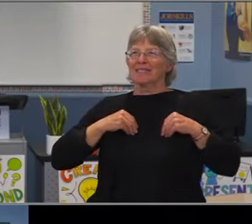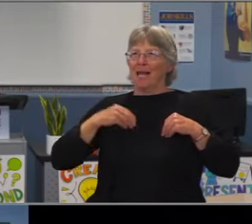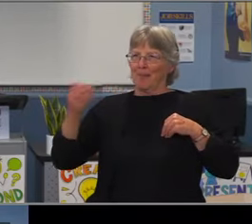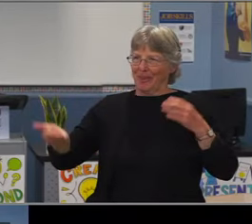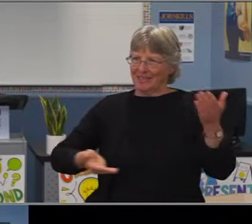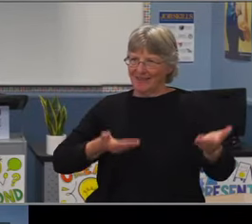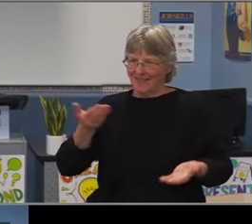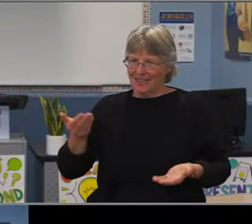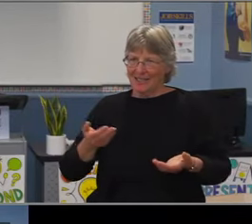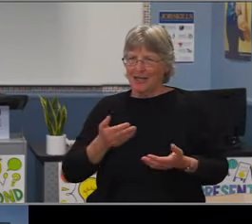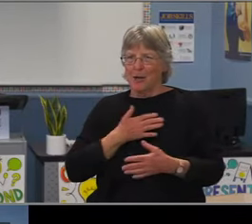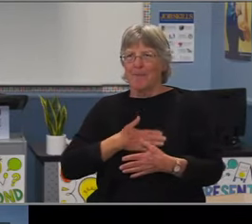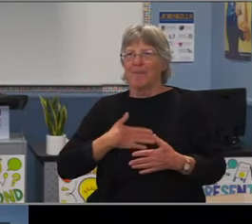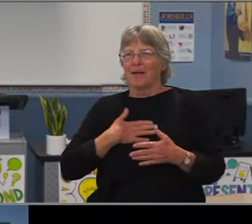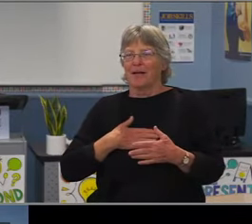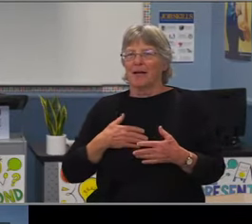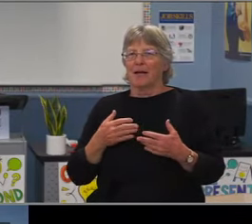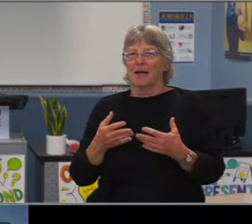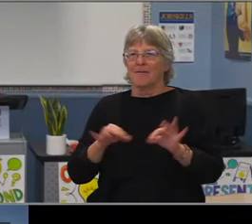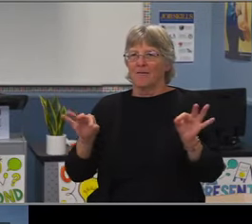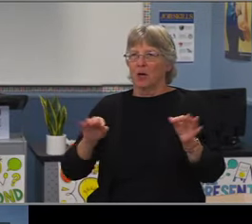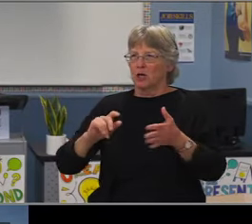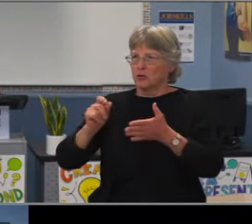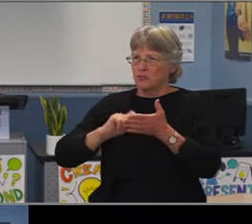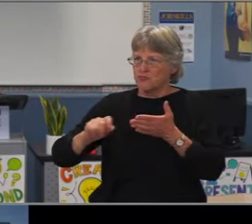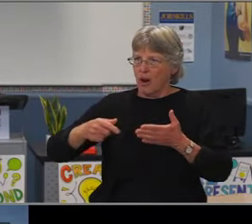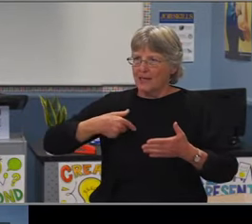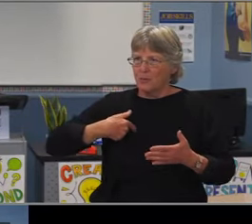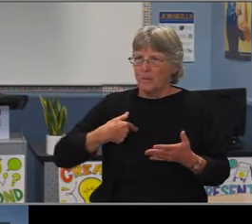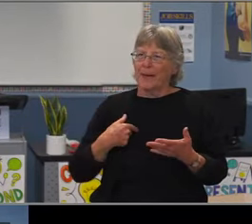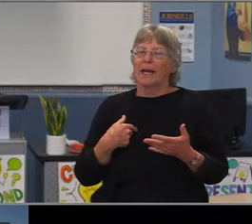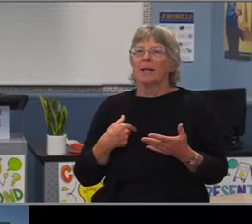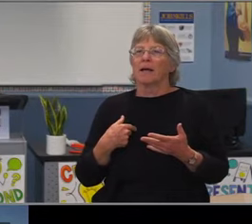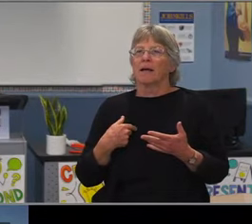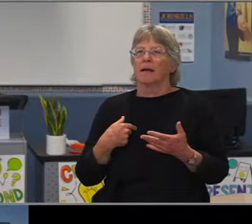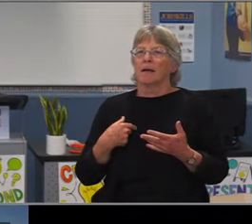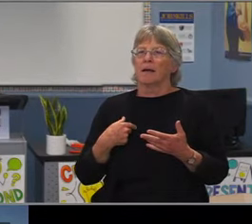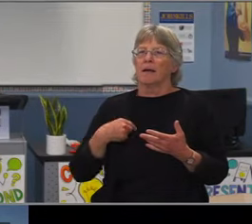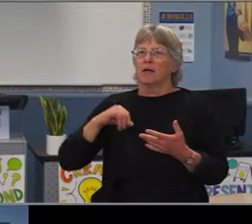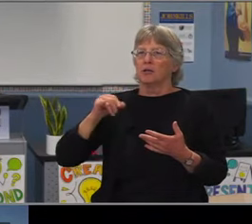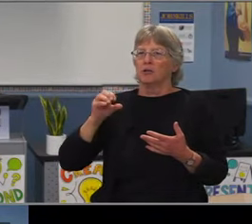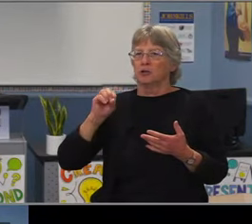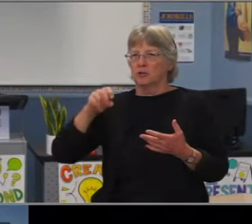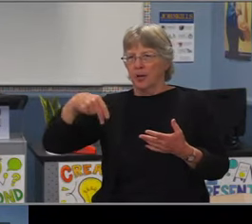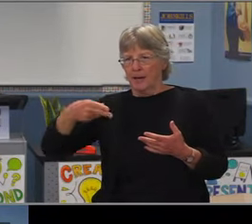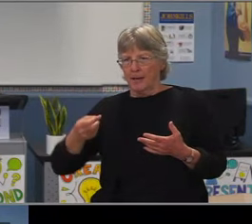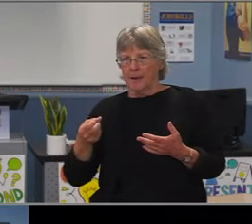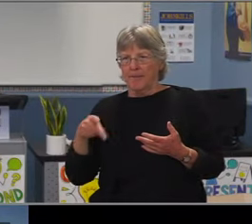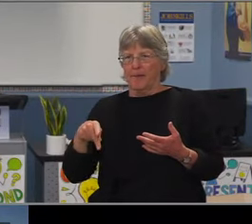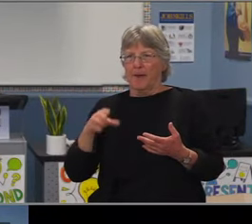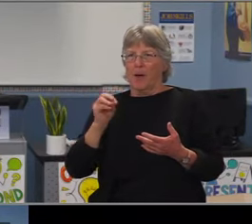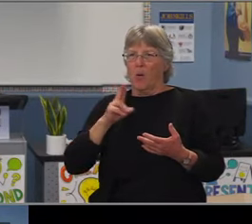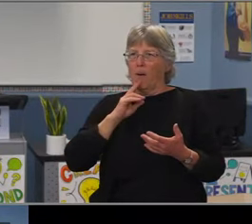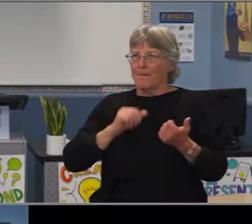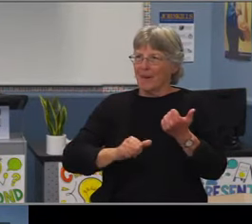So big shout out to the teachers and parents and students still advancing our cultural languages